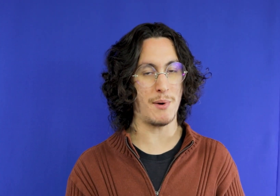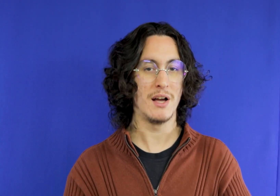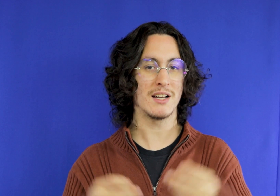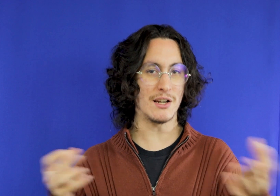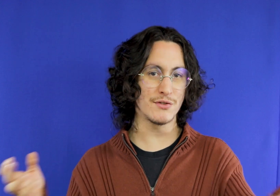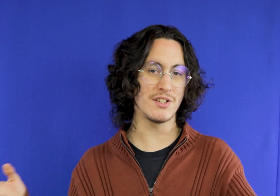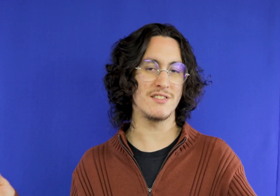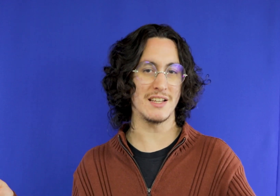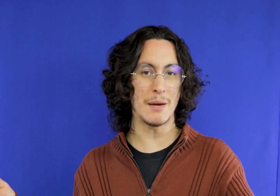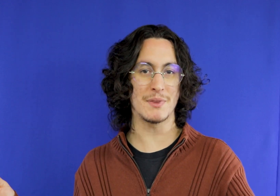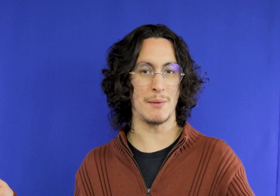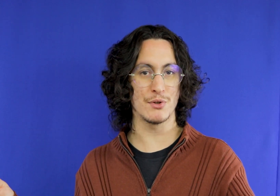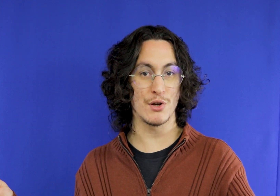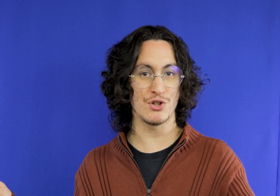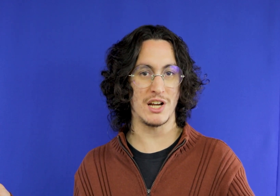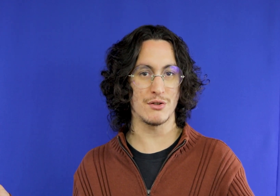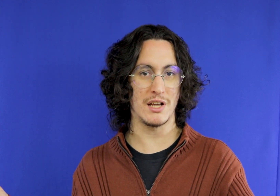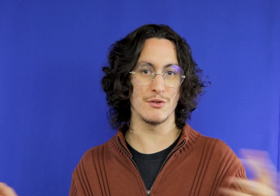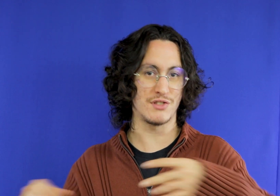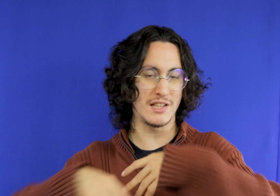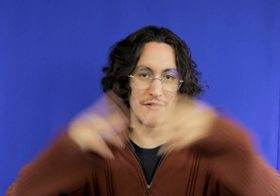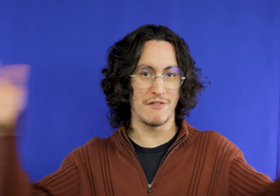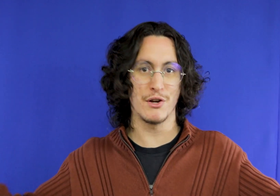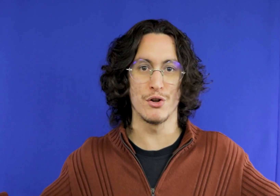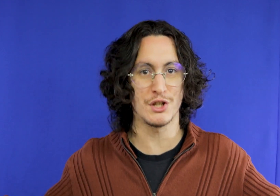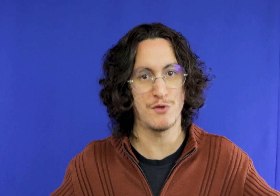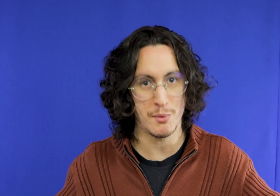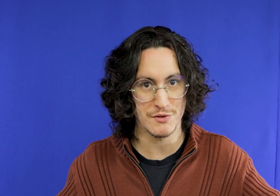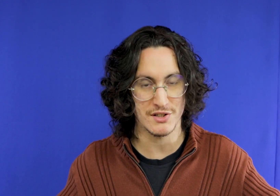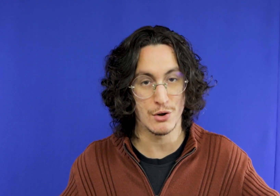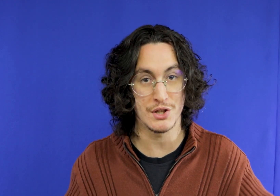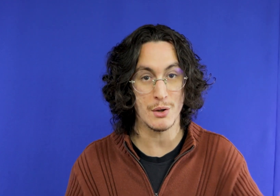this way, of course, you want to adapt it to your way, you must have other ways of